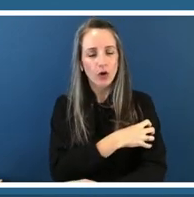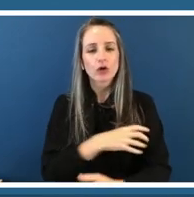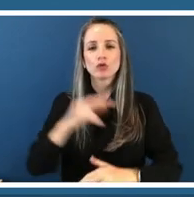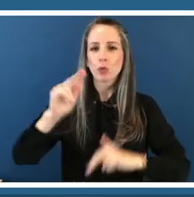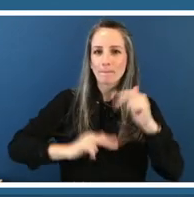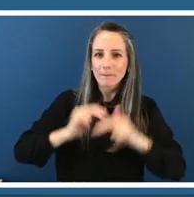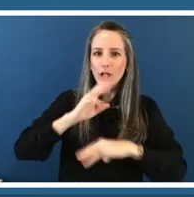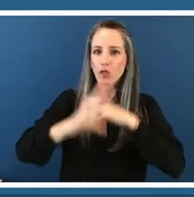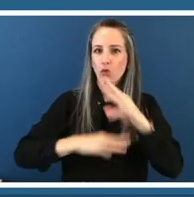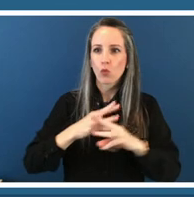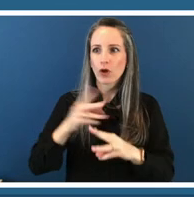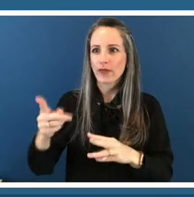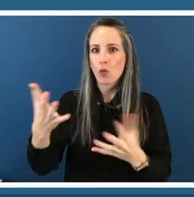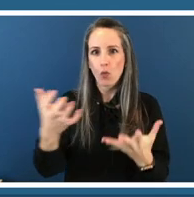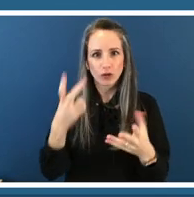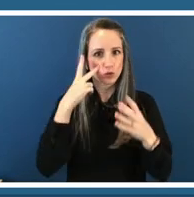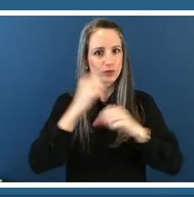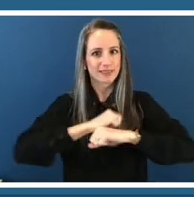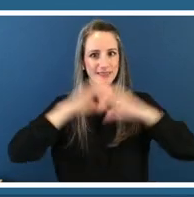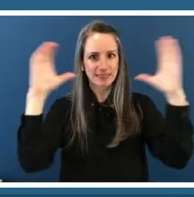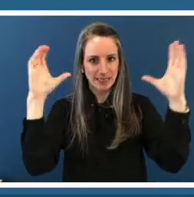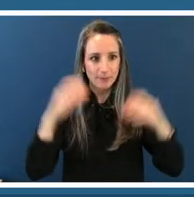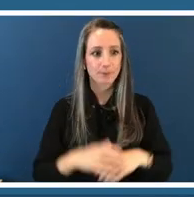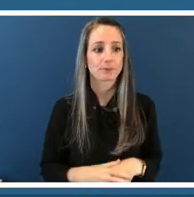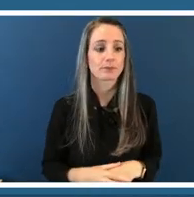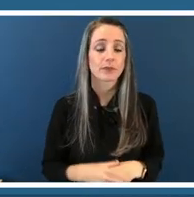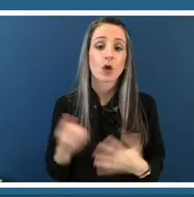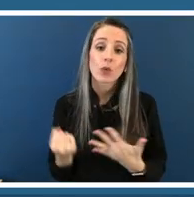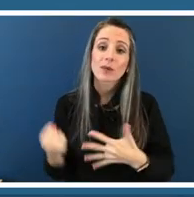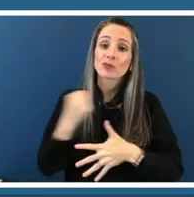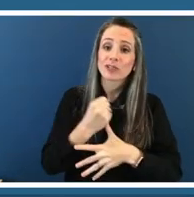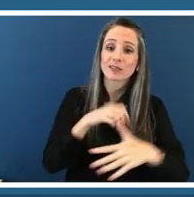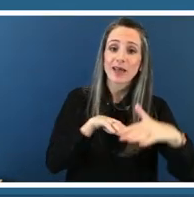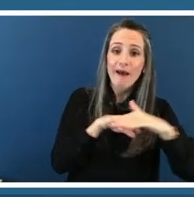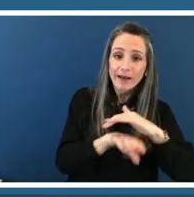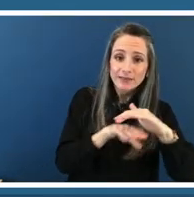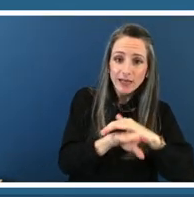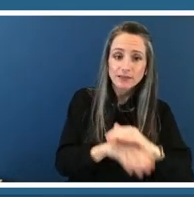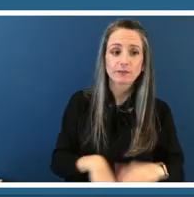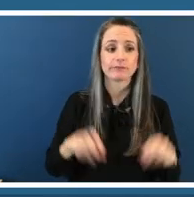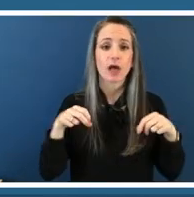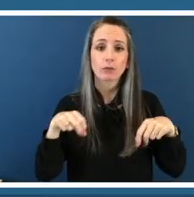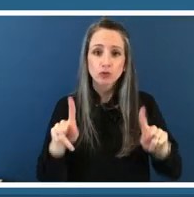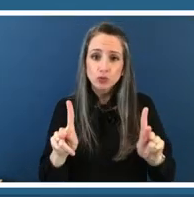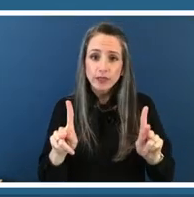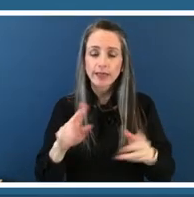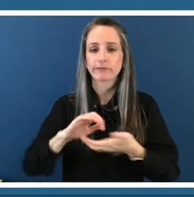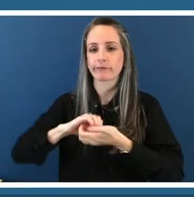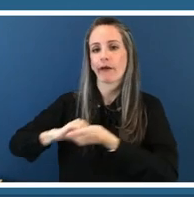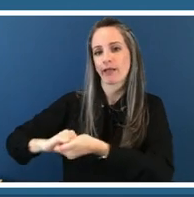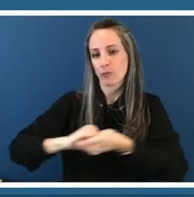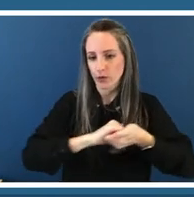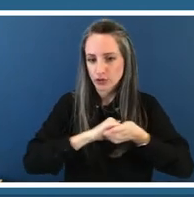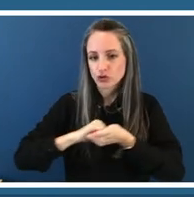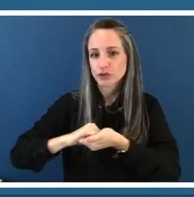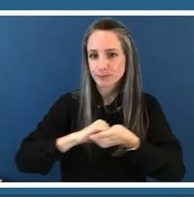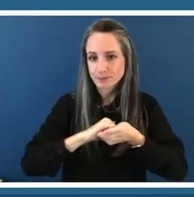within our programming we prioritize access opportunity and collaboration